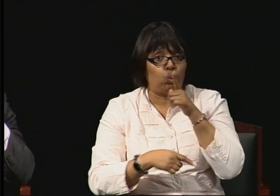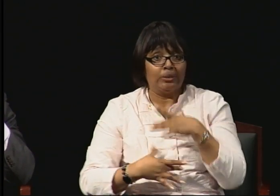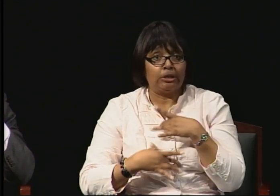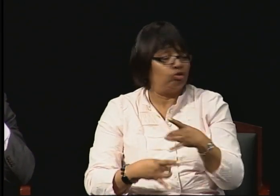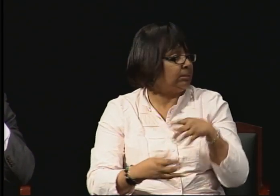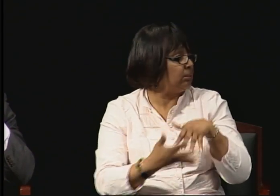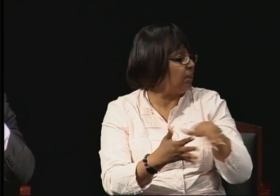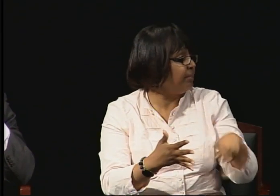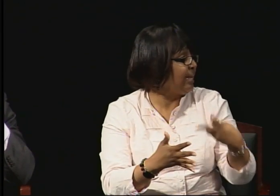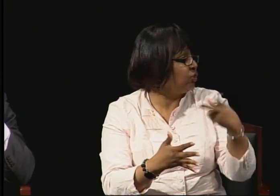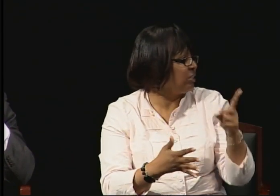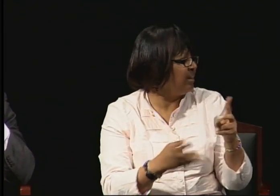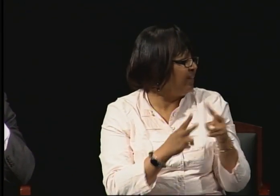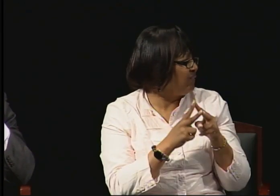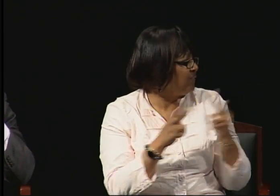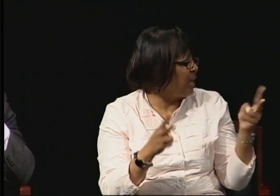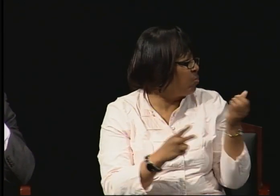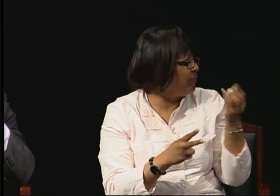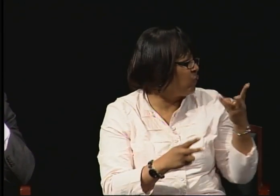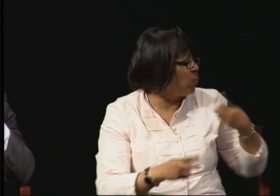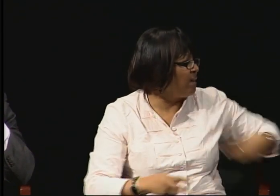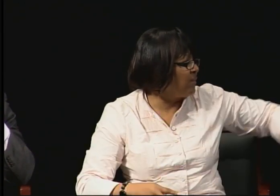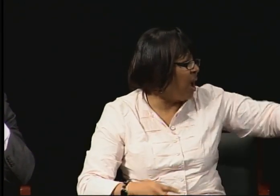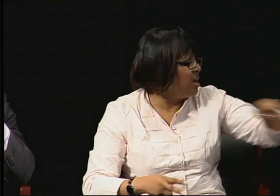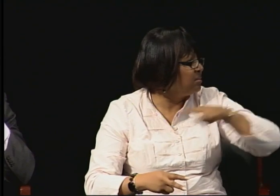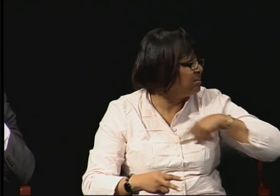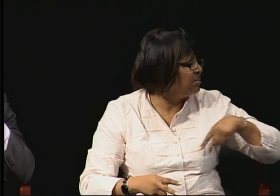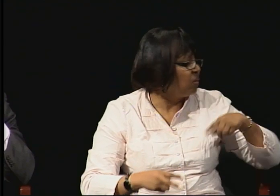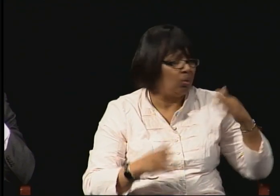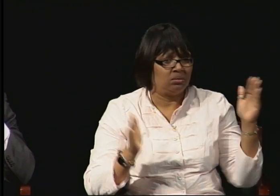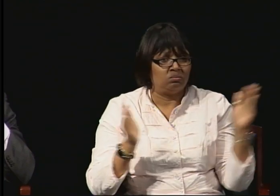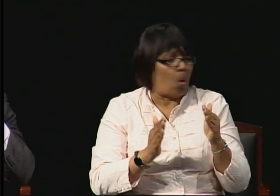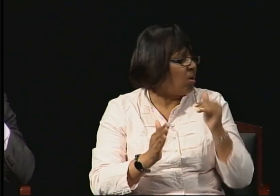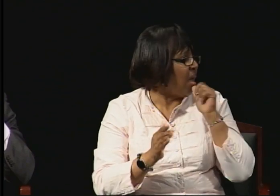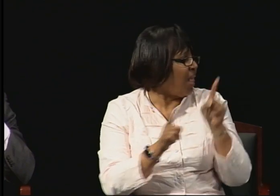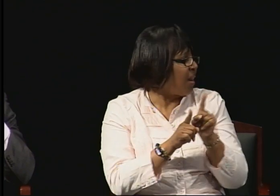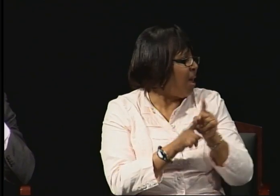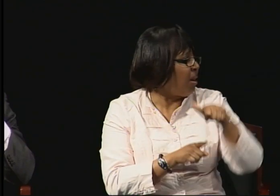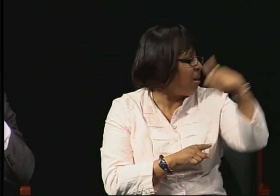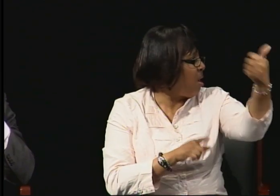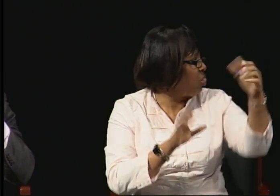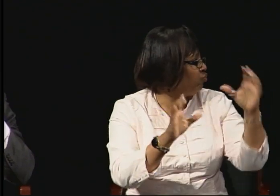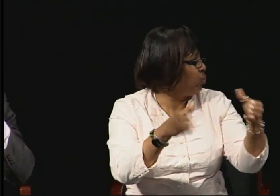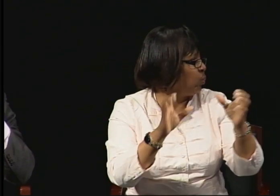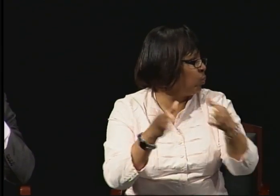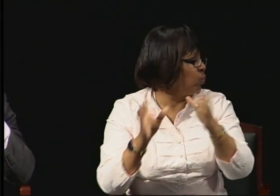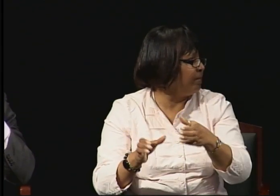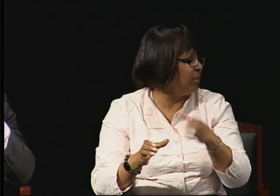So I think it would be very challenging for us to be able to help those who would like to get there.